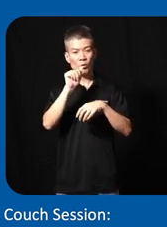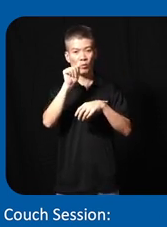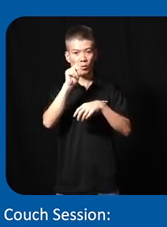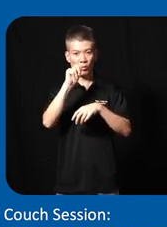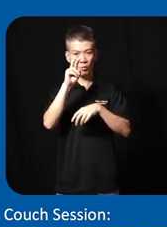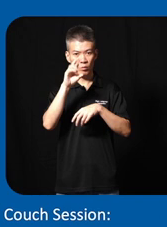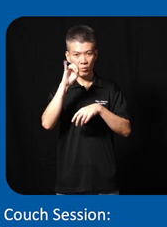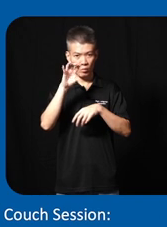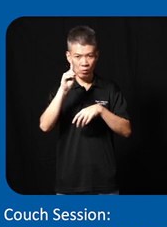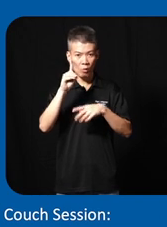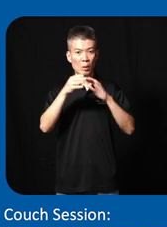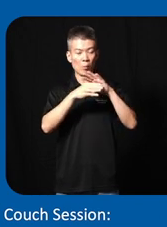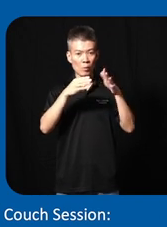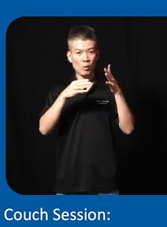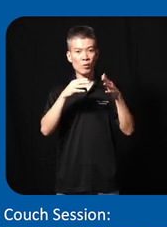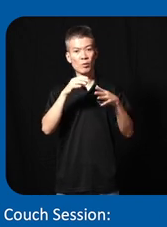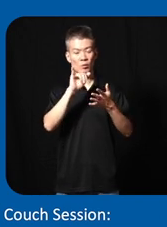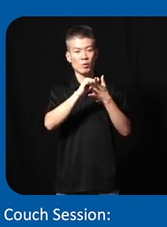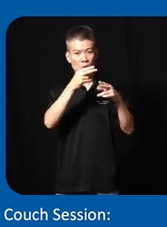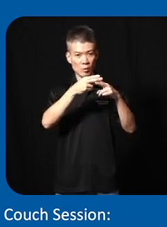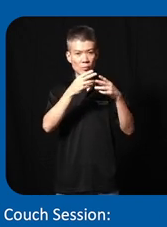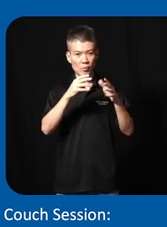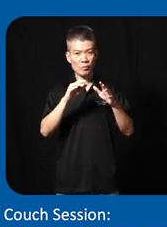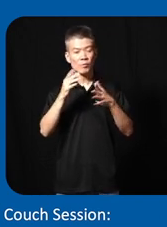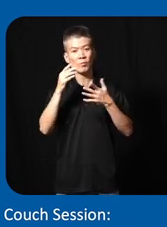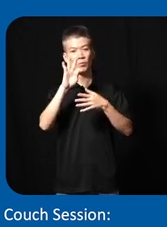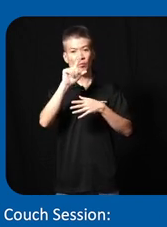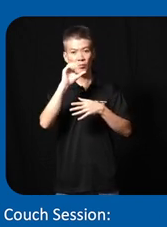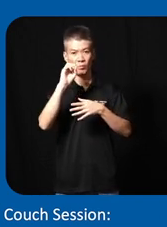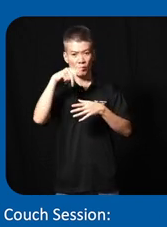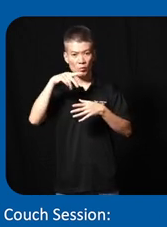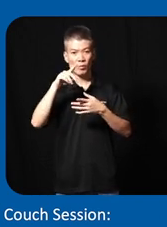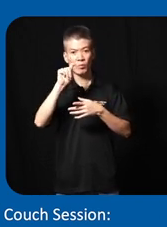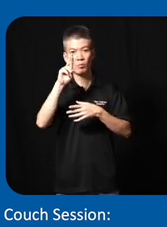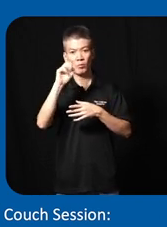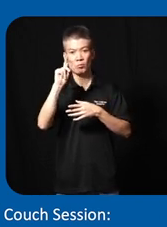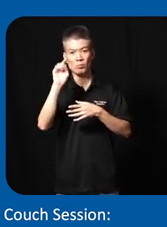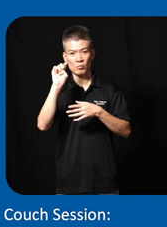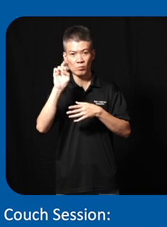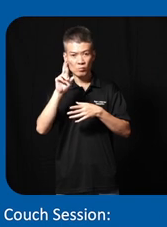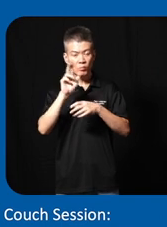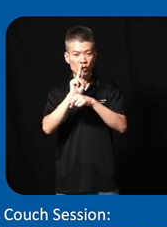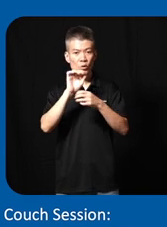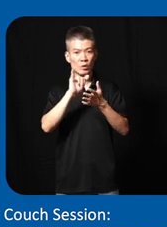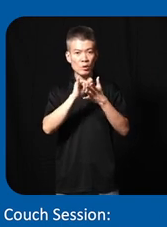app Base called Oda collect and then uh flock tracker um flock we use flock tracker in Solo